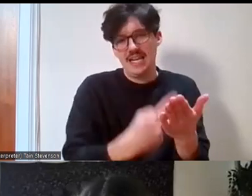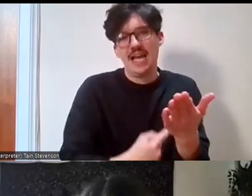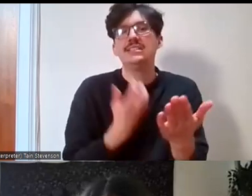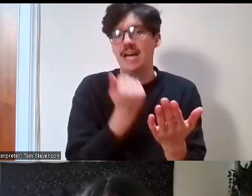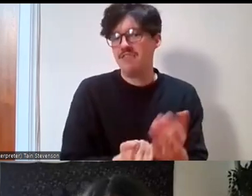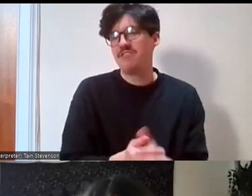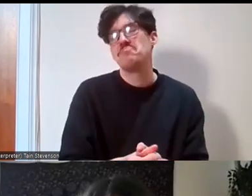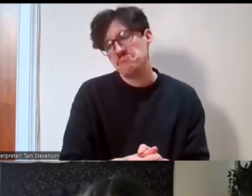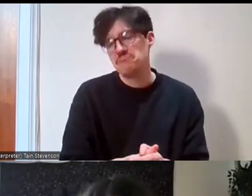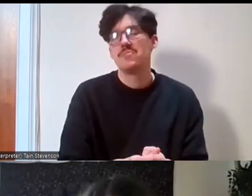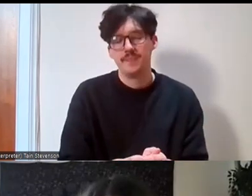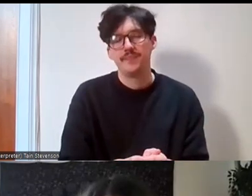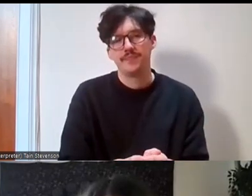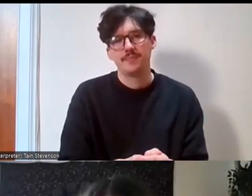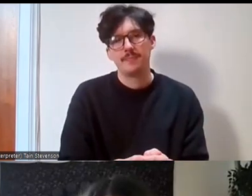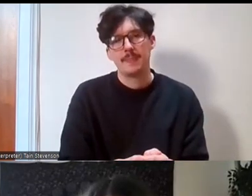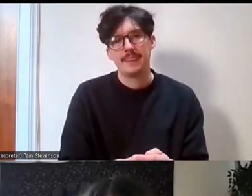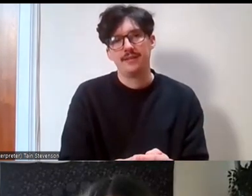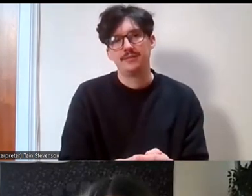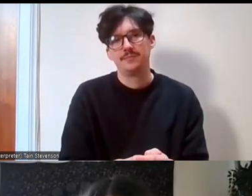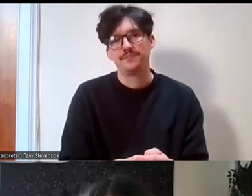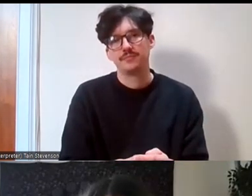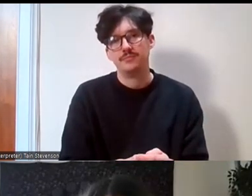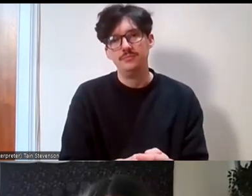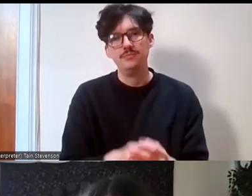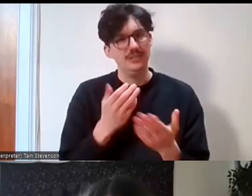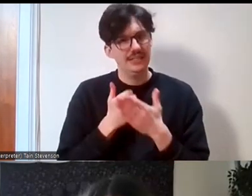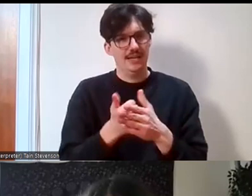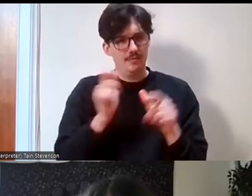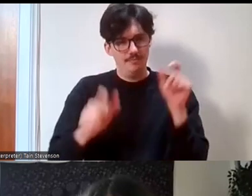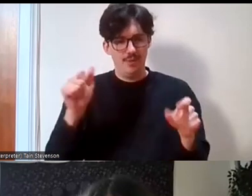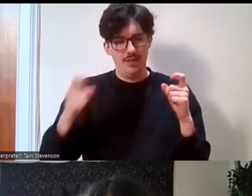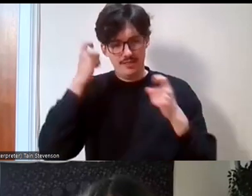just to help people kind of start thinking maybe a little bit differently about how they include